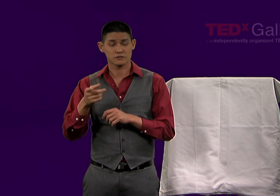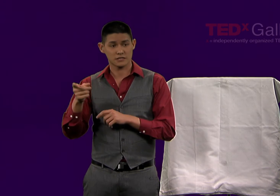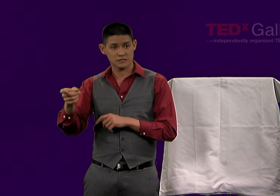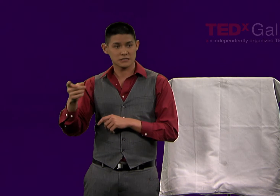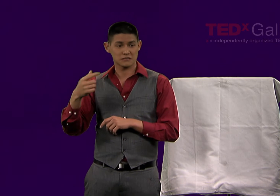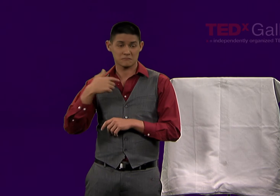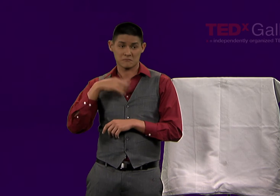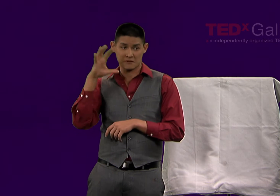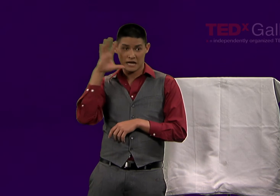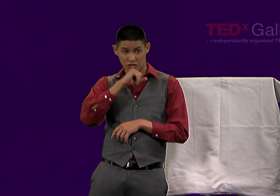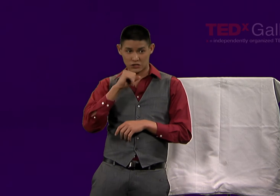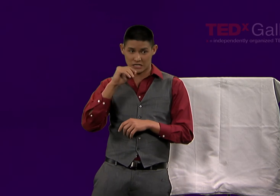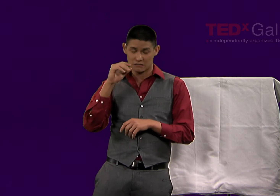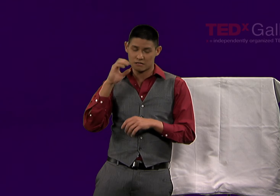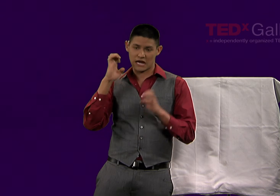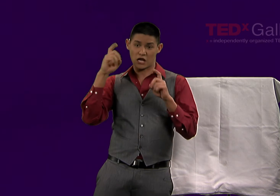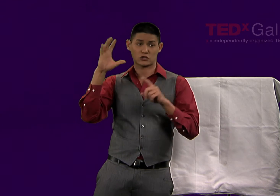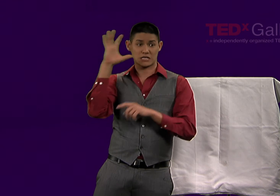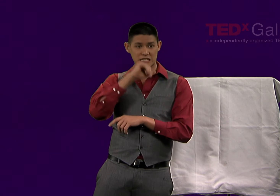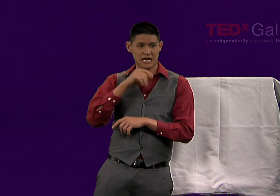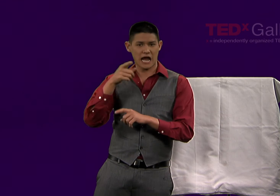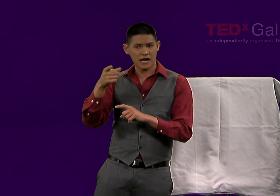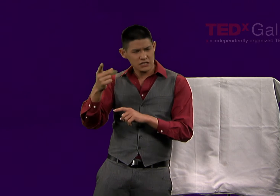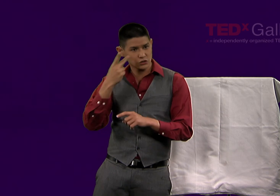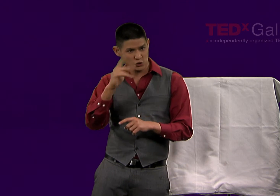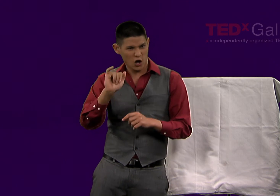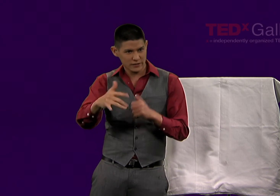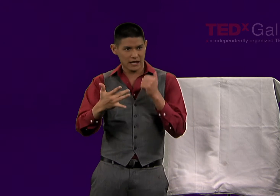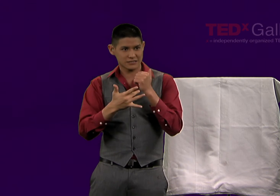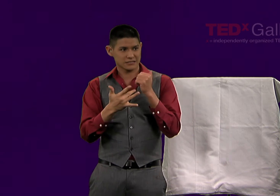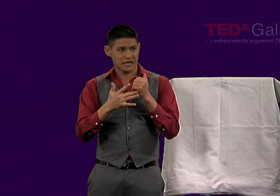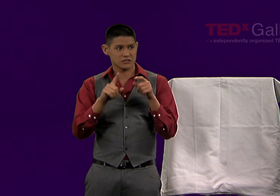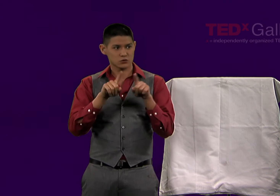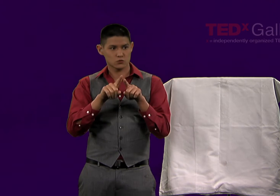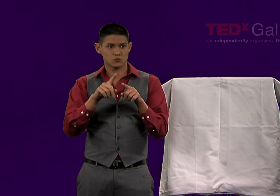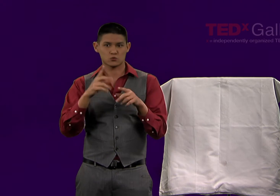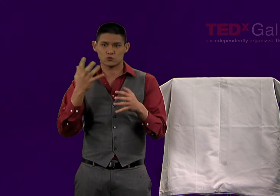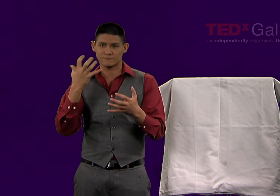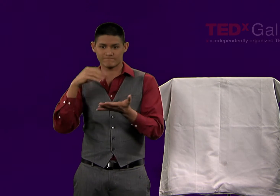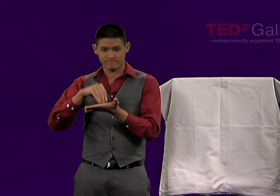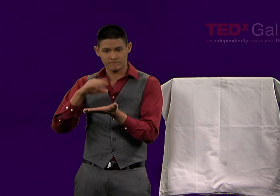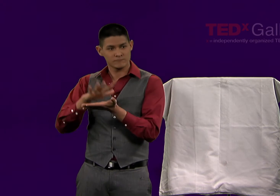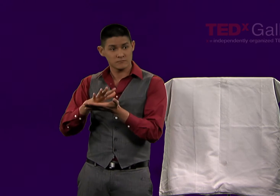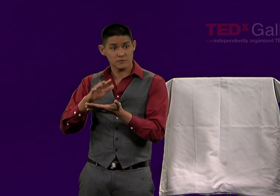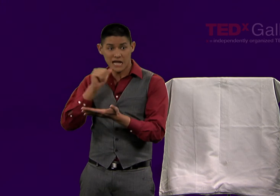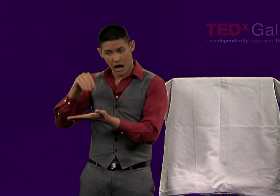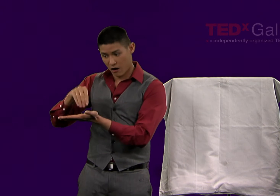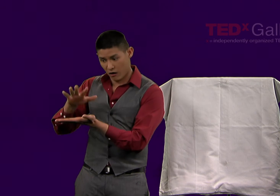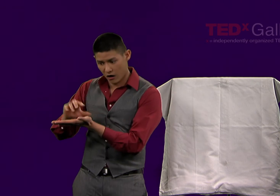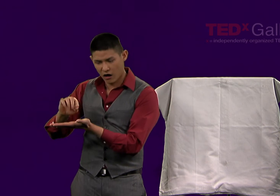George Veditz said that the education and the preservation of Sign Language had to require film